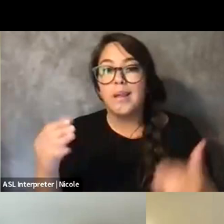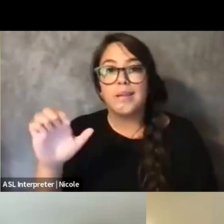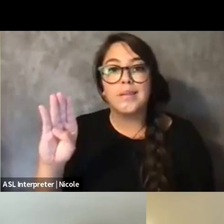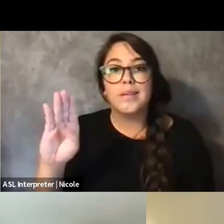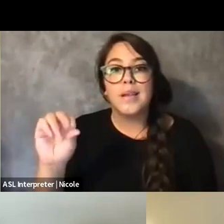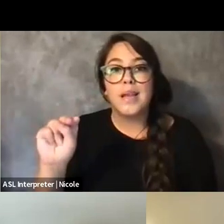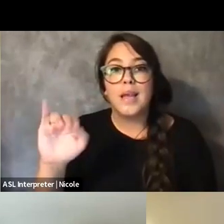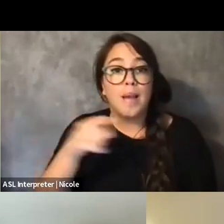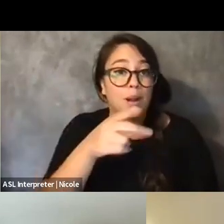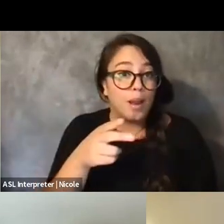like the Black feminist summer school,